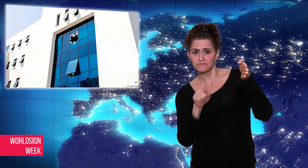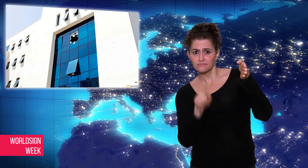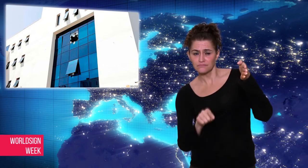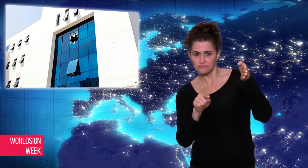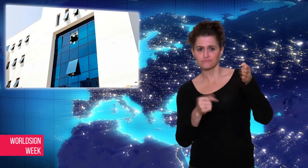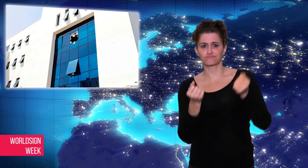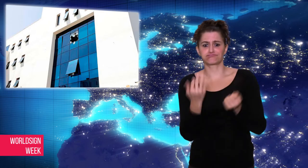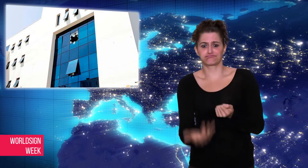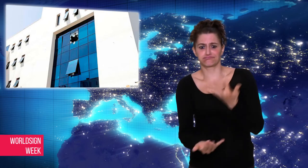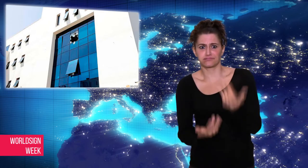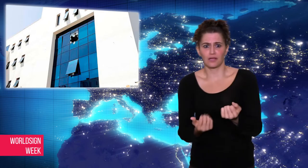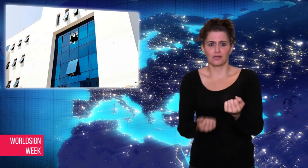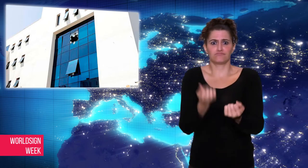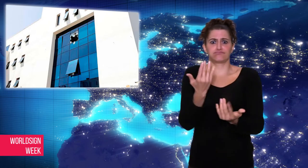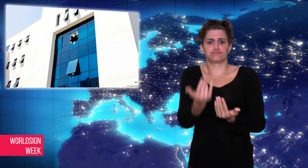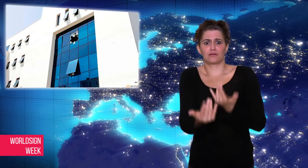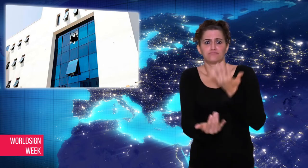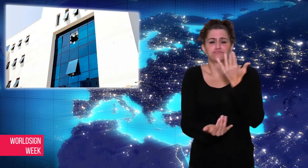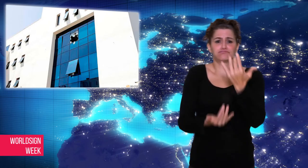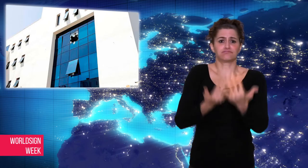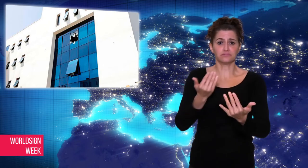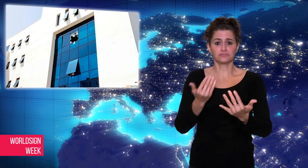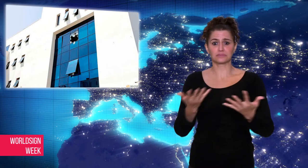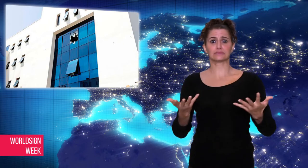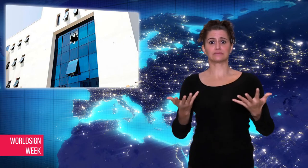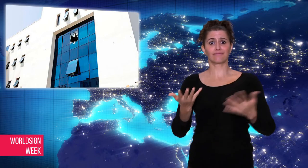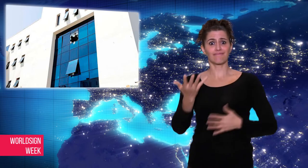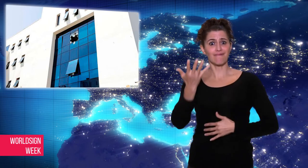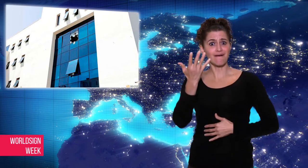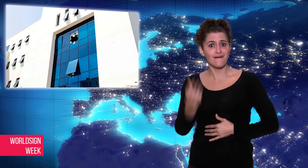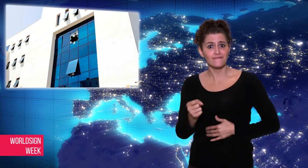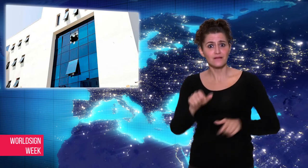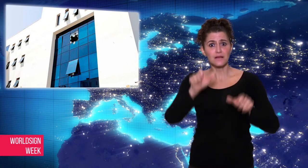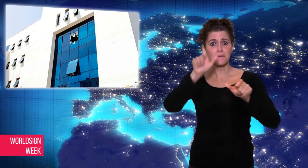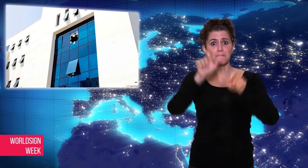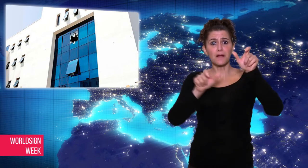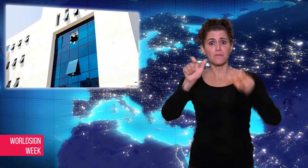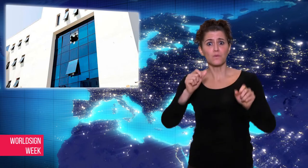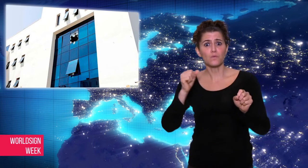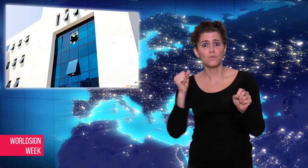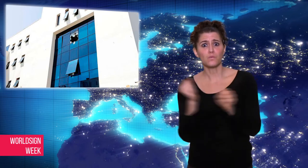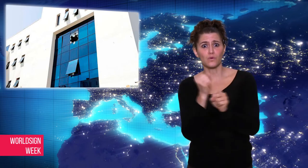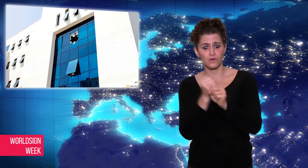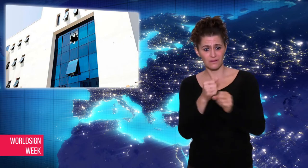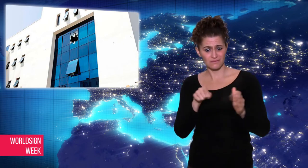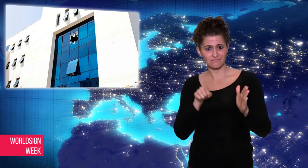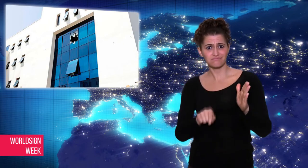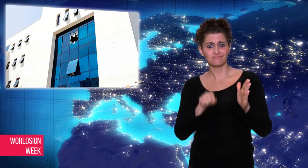gunfire with the building’s security